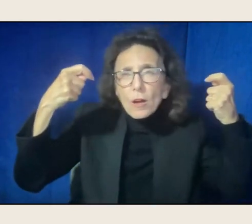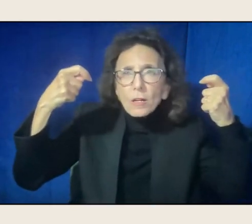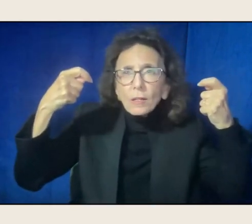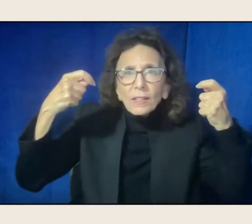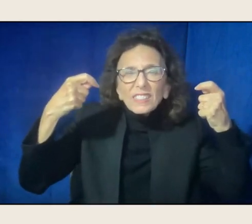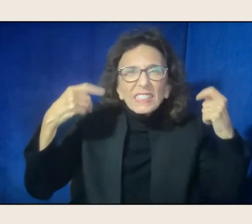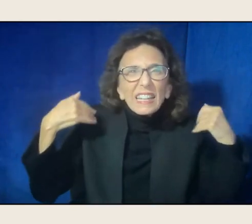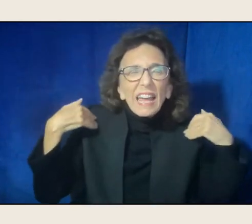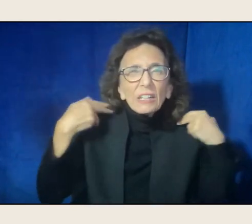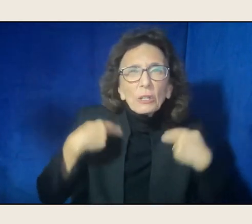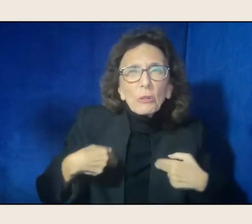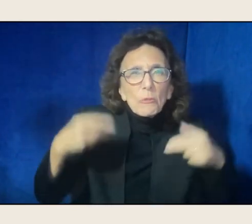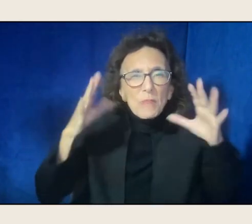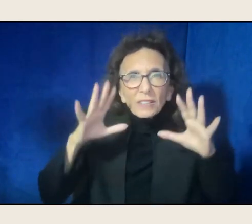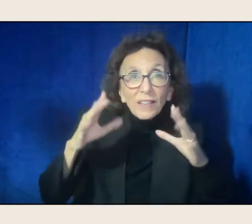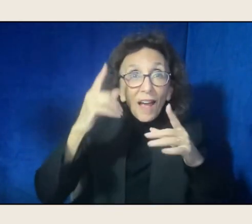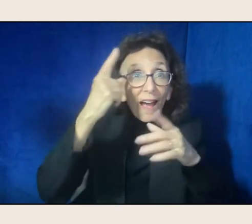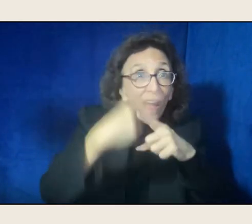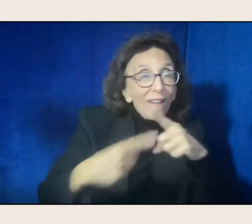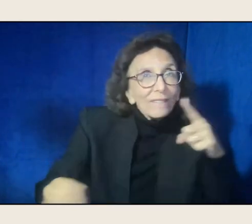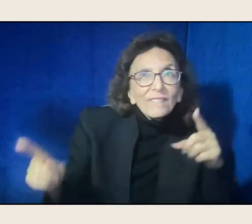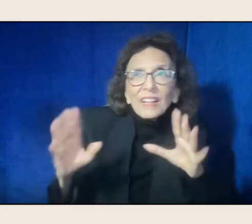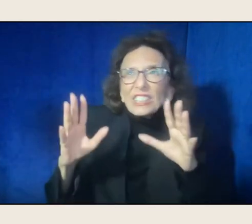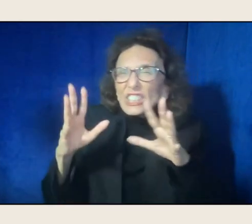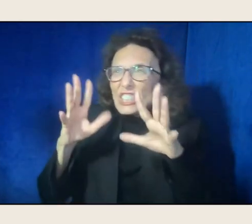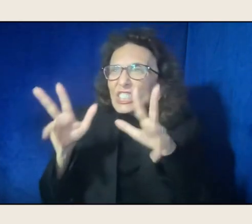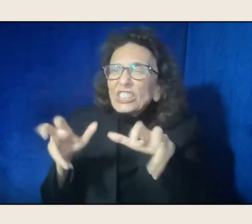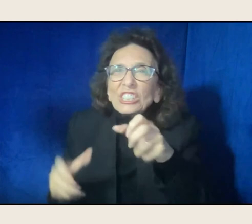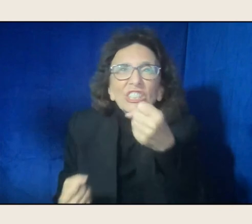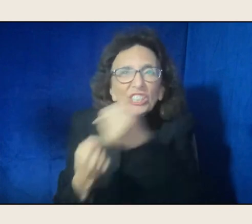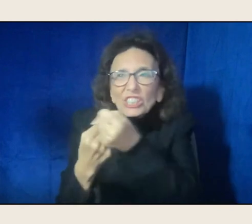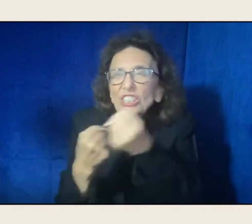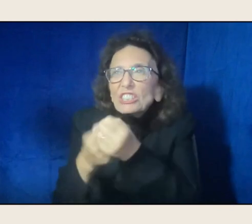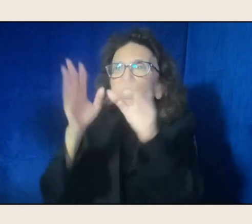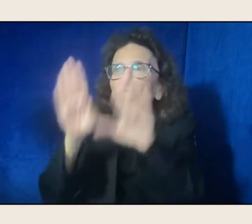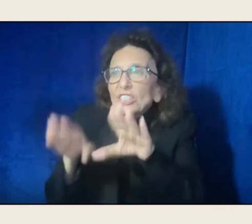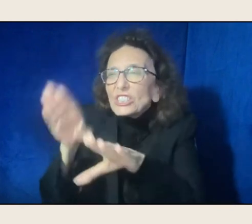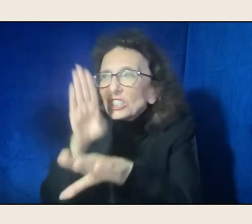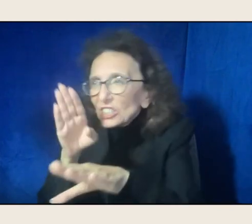"and the other half is nailing it all back together "through the smoke of cooking fires,